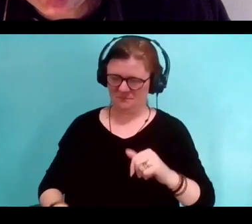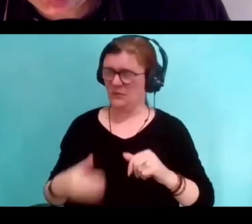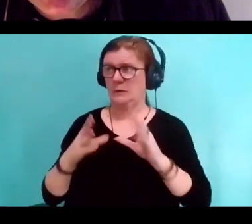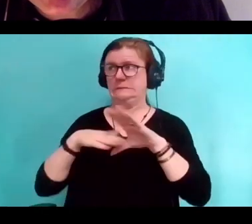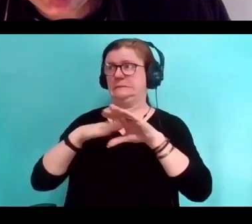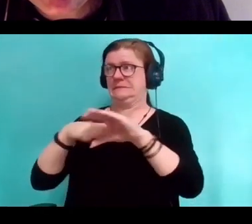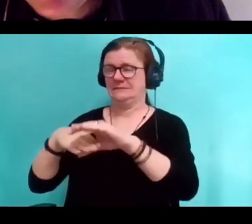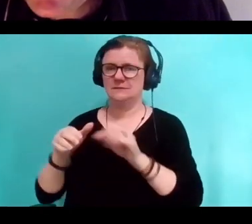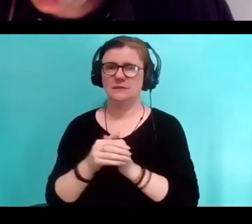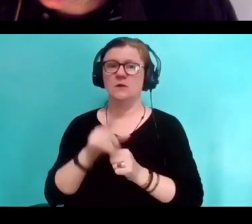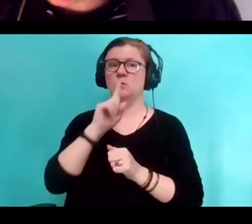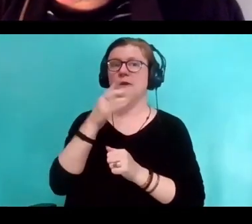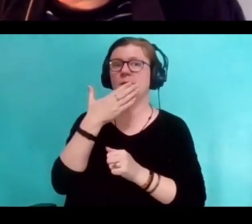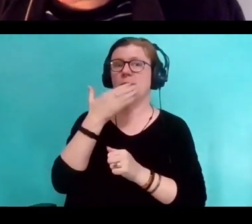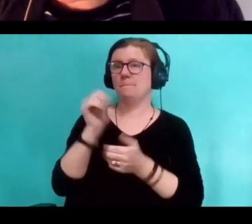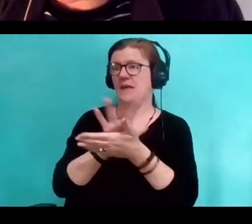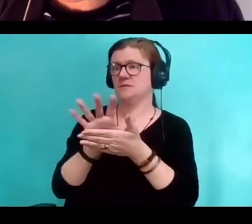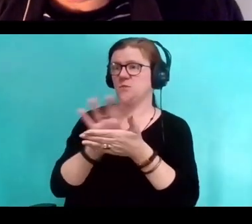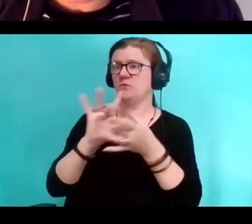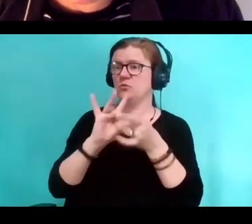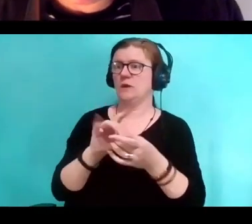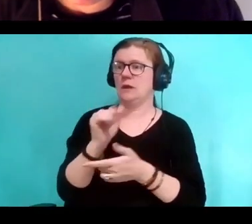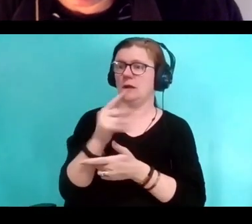The best movie I've ever seen about the purpose of art is "Pan's labyrinth."